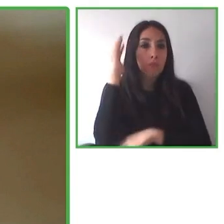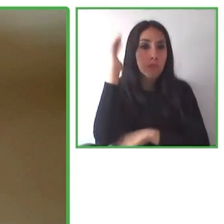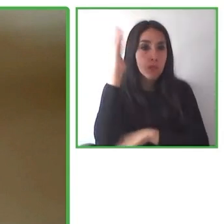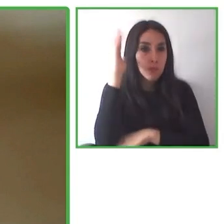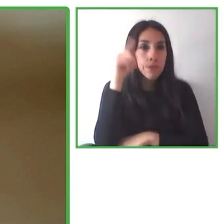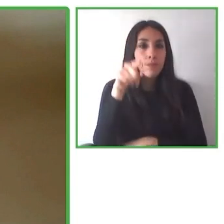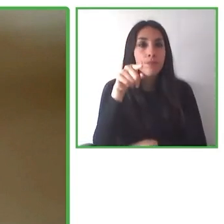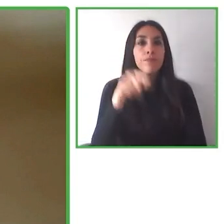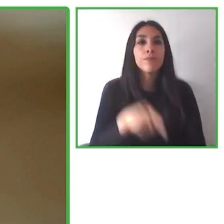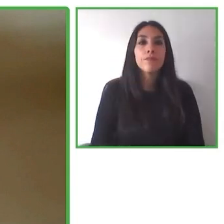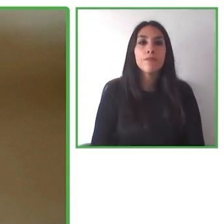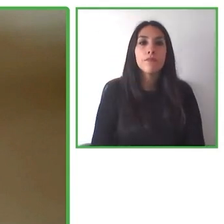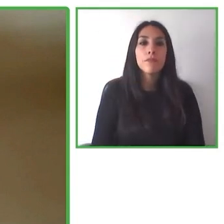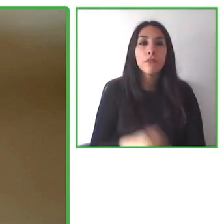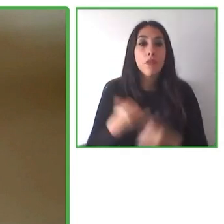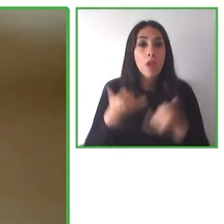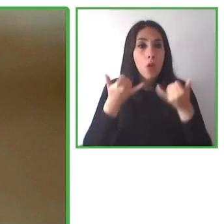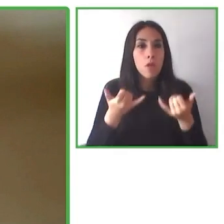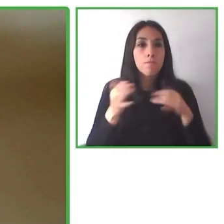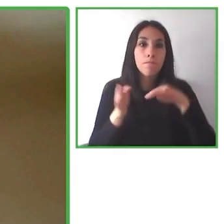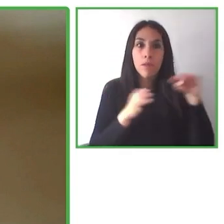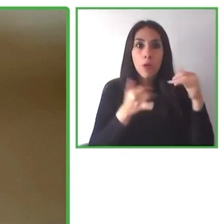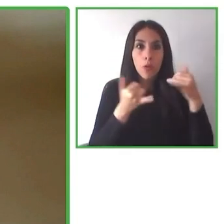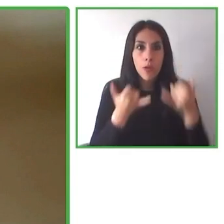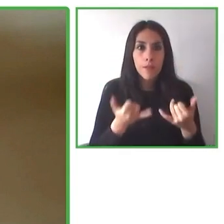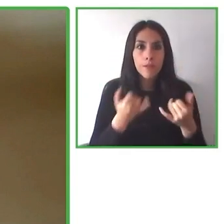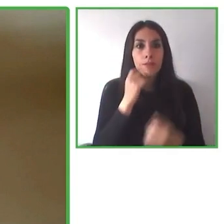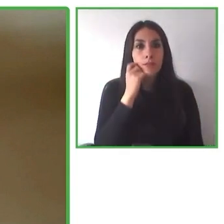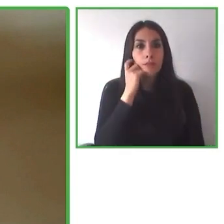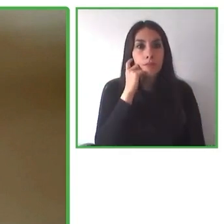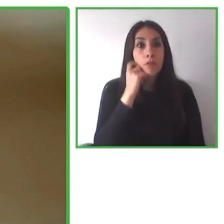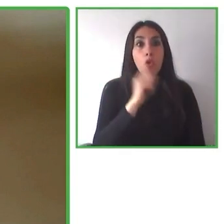and I think it's such a necessary. And now we're going to hear